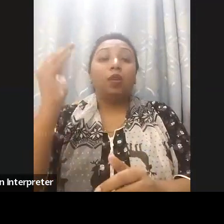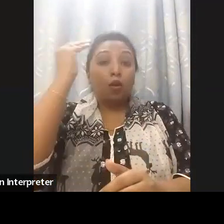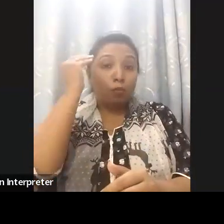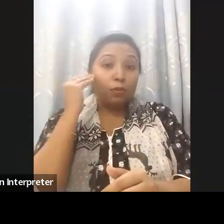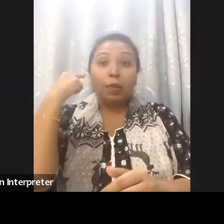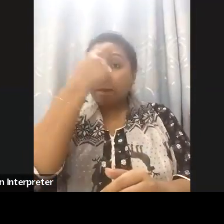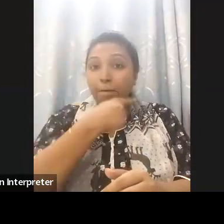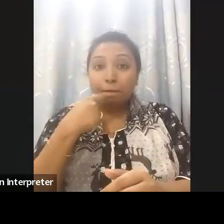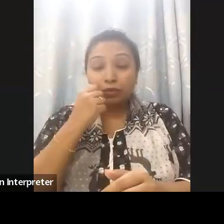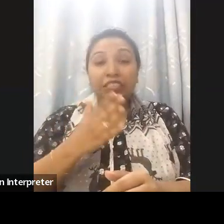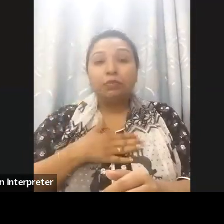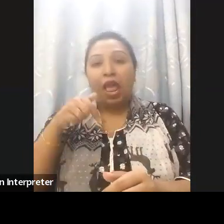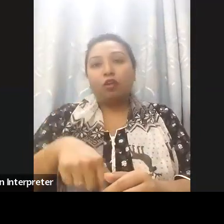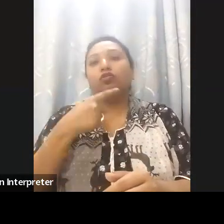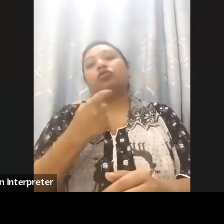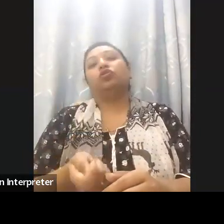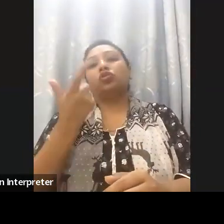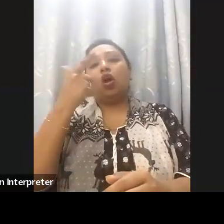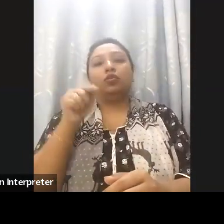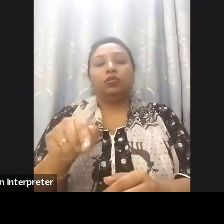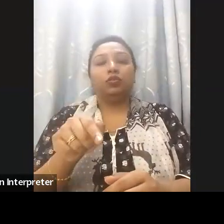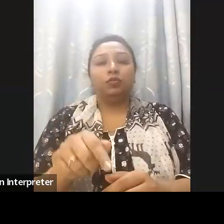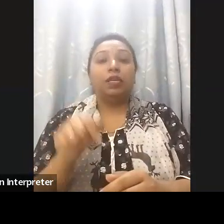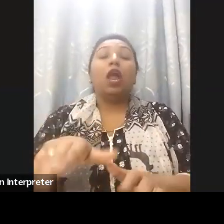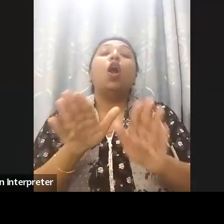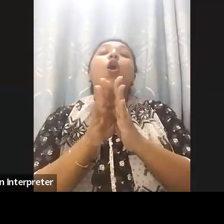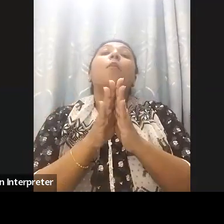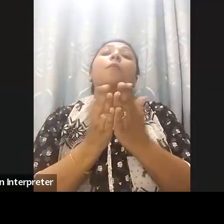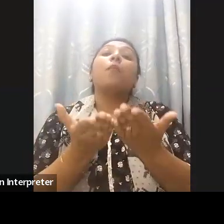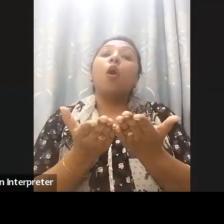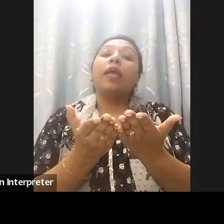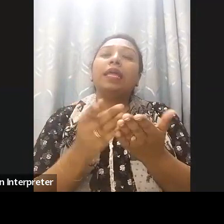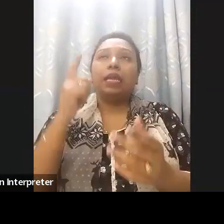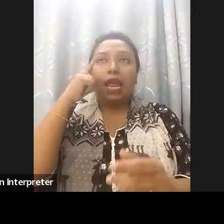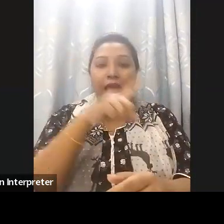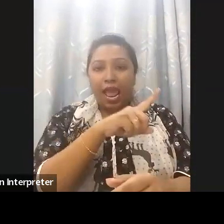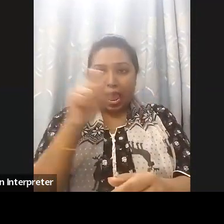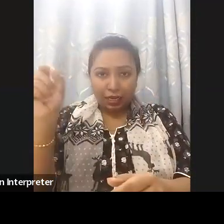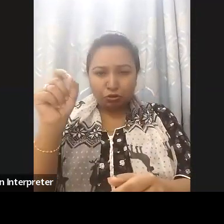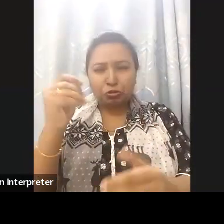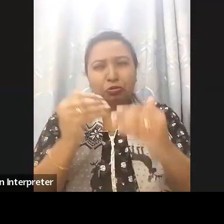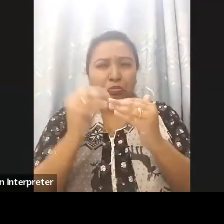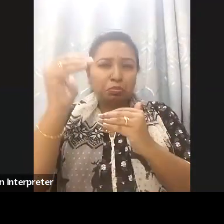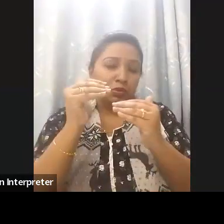converting 107 textbook into full text and full audio multimedia talking books. Students,